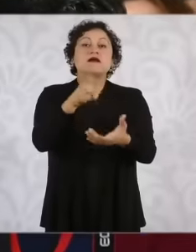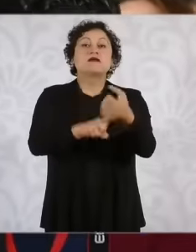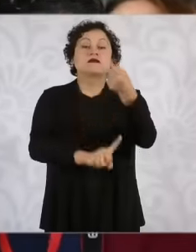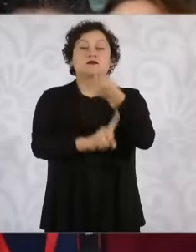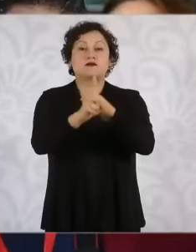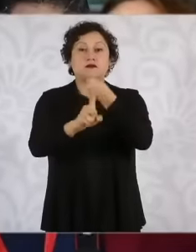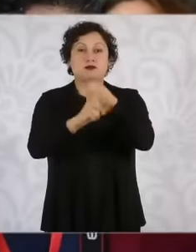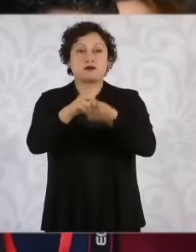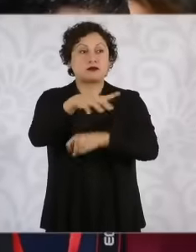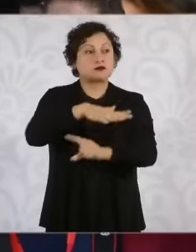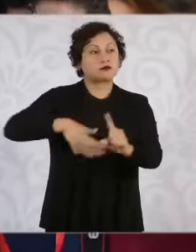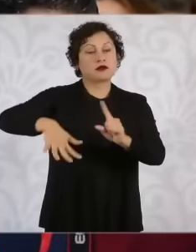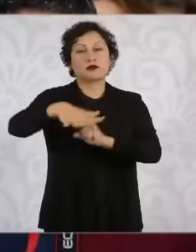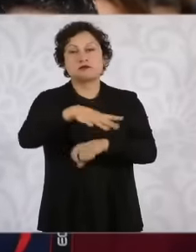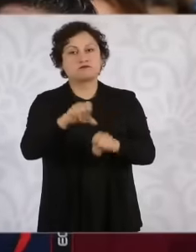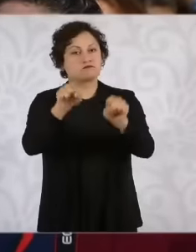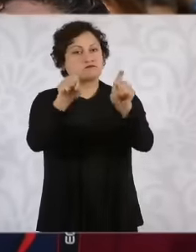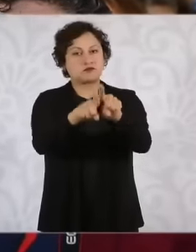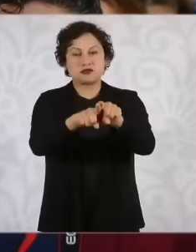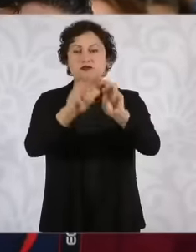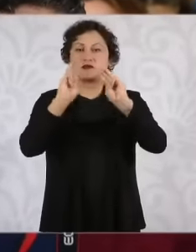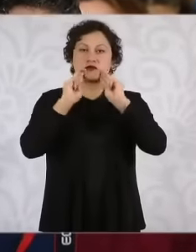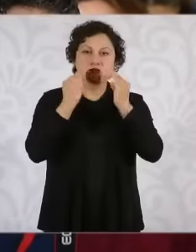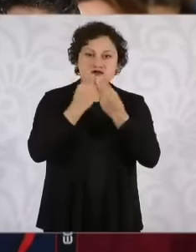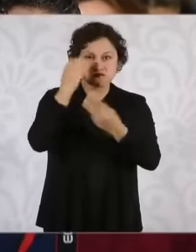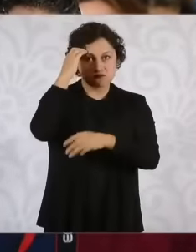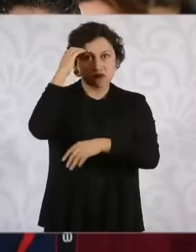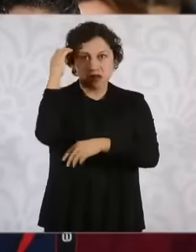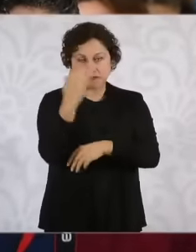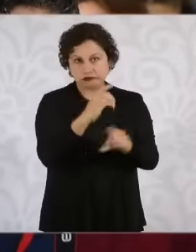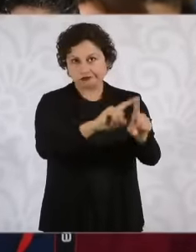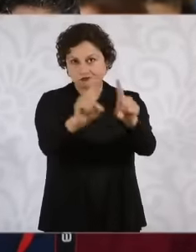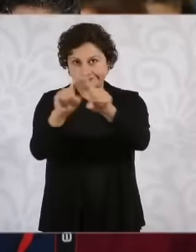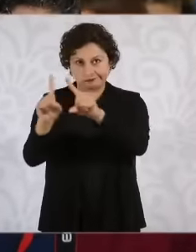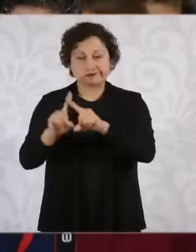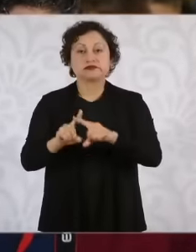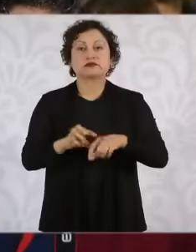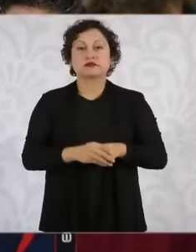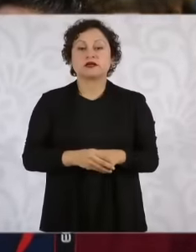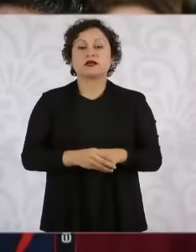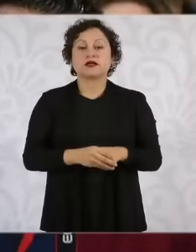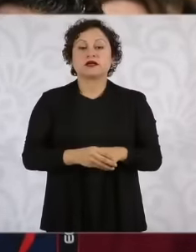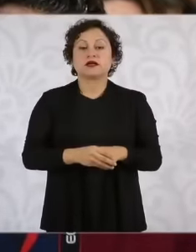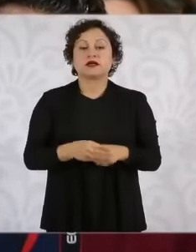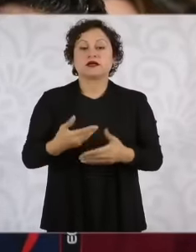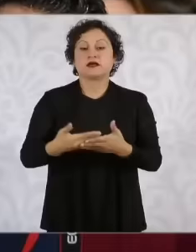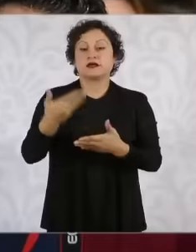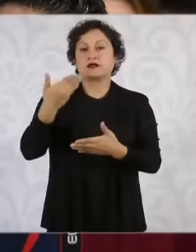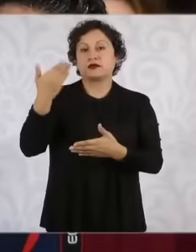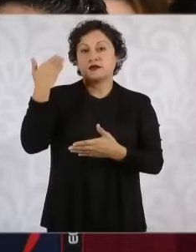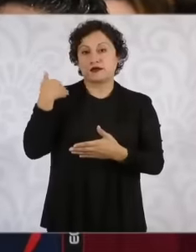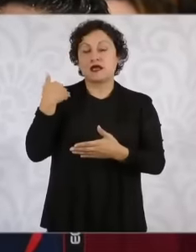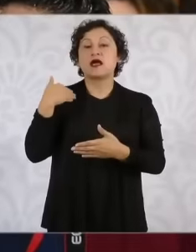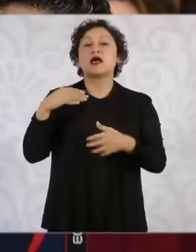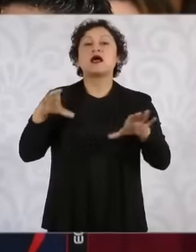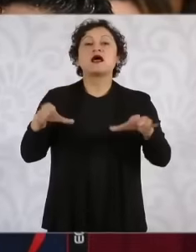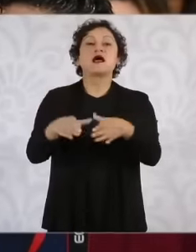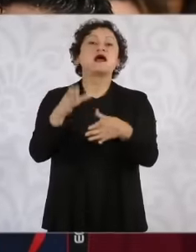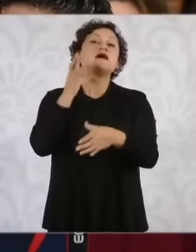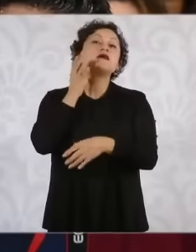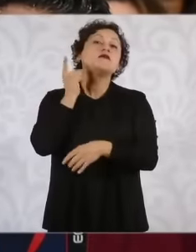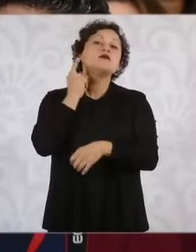between criminals between criminal groups in the 64 previous 64 legislature instead Well